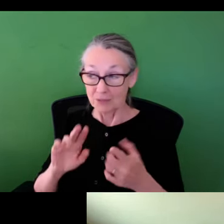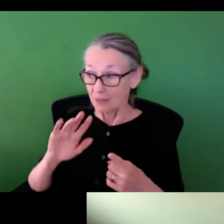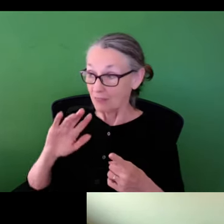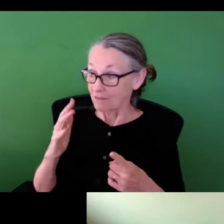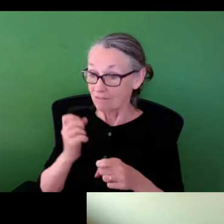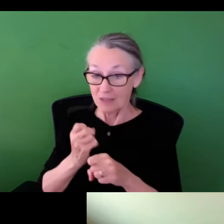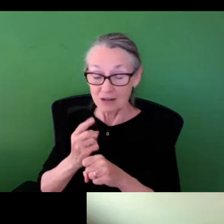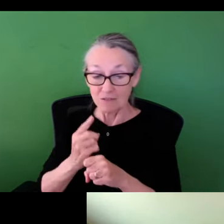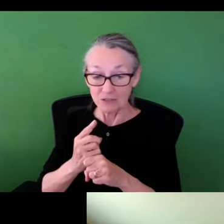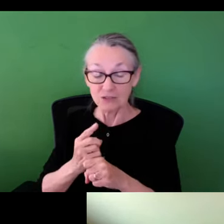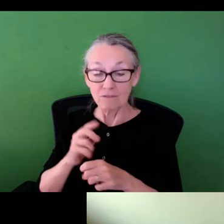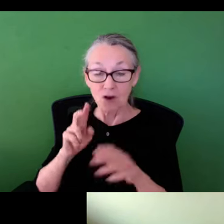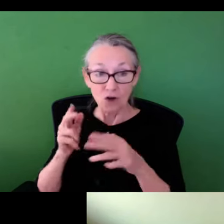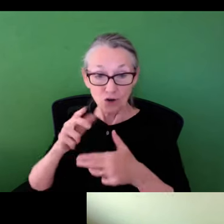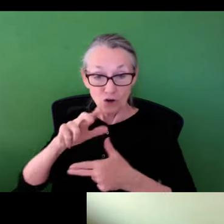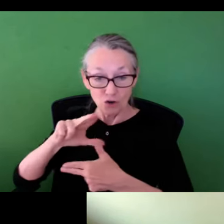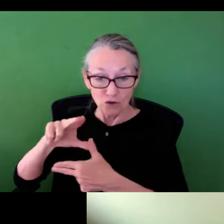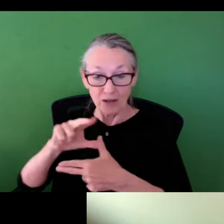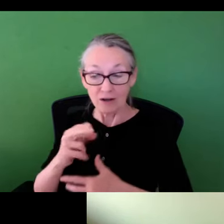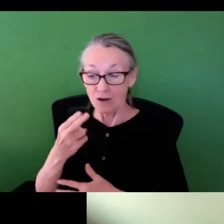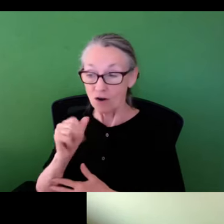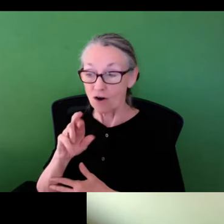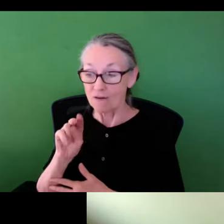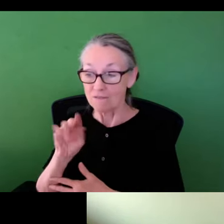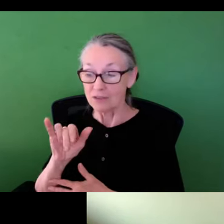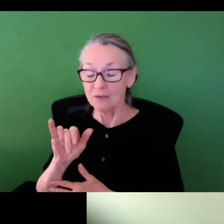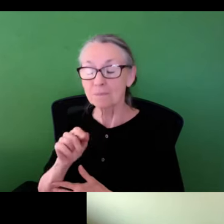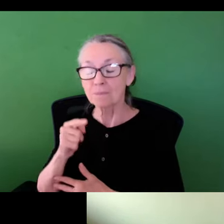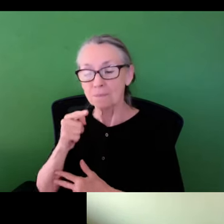University. As we approach the 5 th anniversary of Hurricane Harvey,